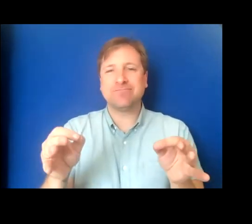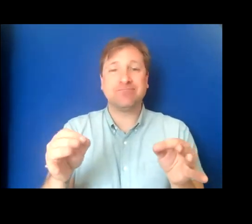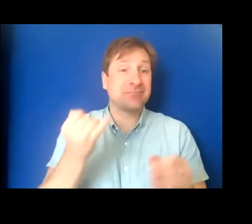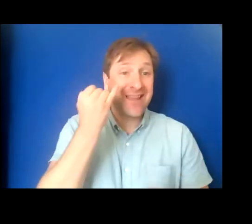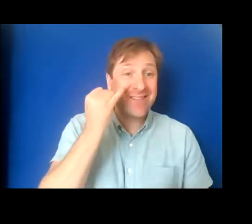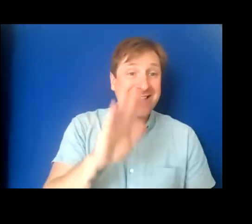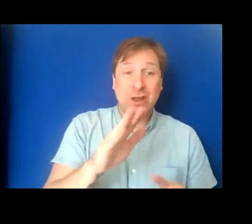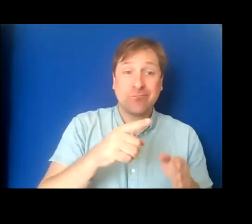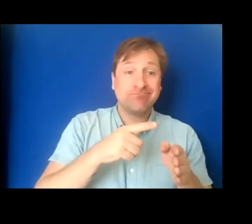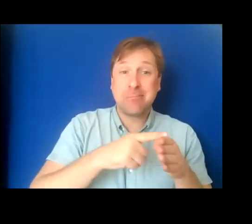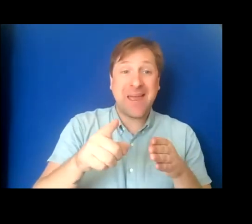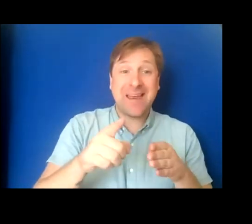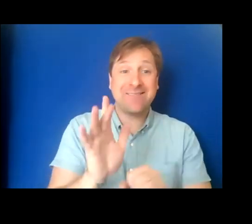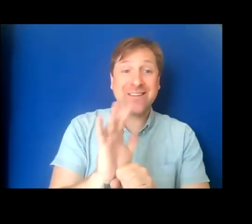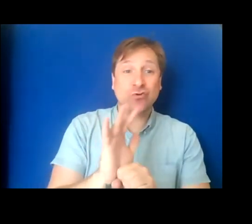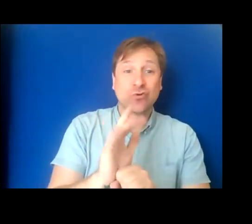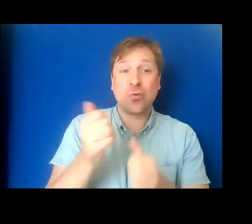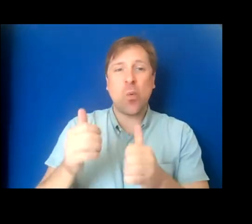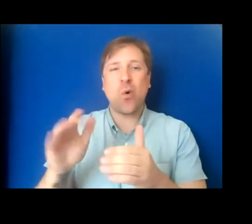main feature or whether it's all the periphery.